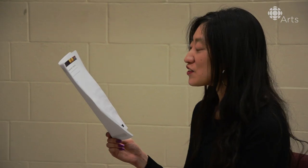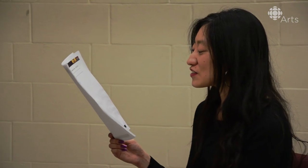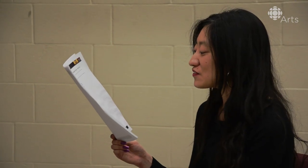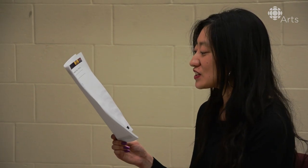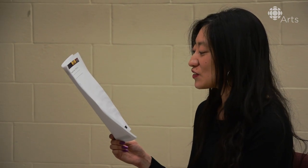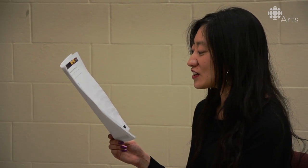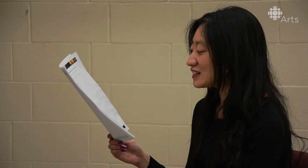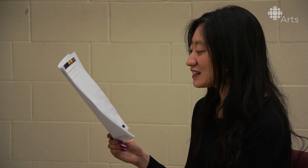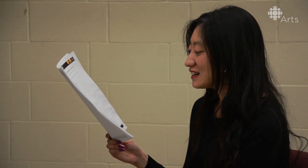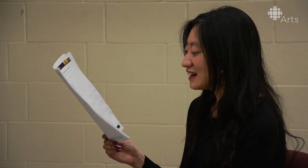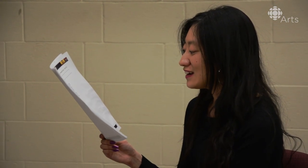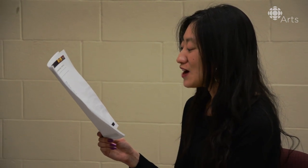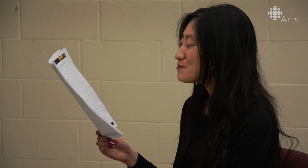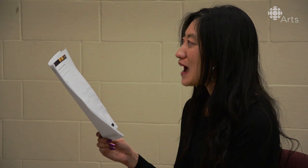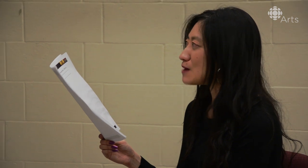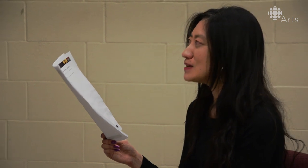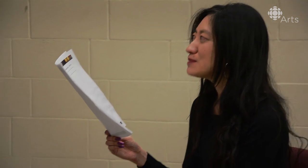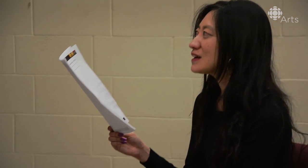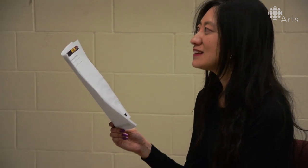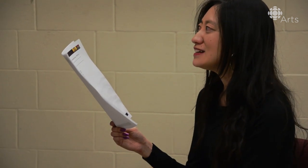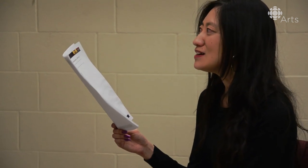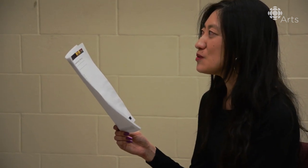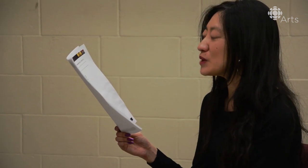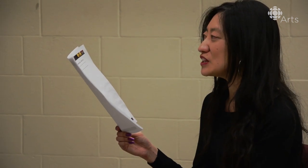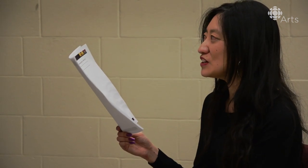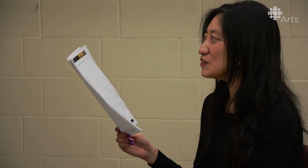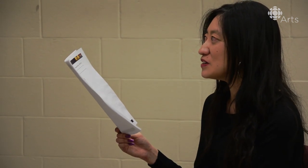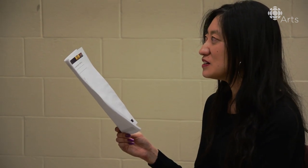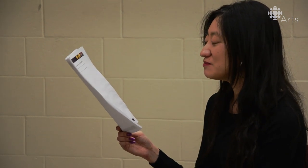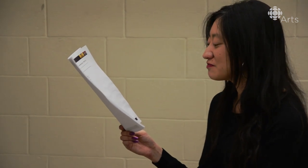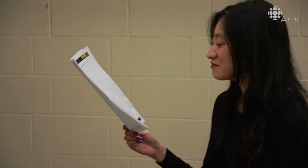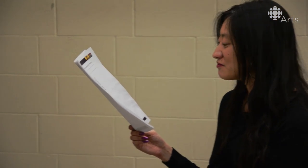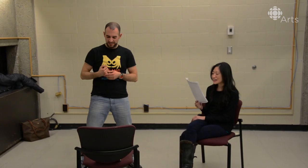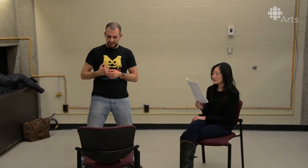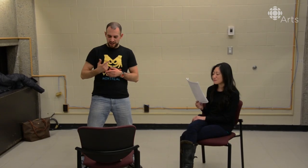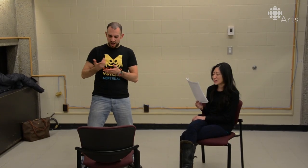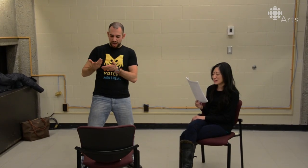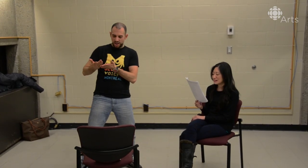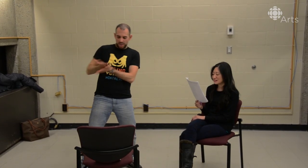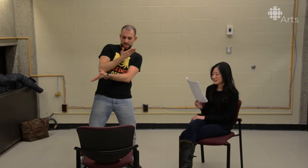[Kim] I am a buyer of sorts, and I'm happy to make a deal with you. Look at me!